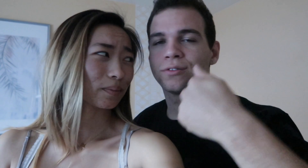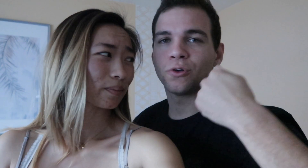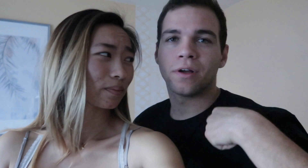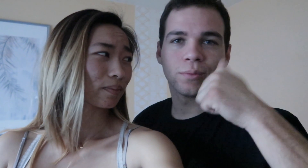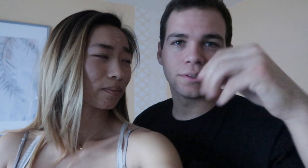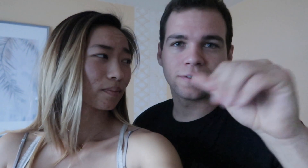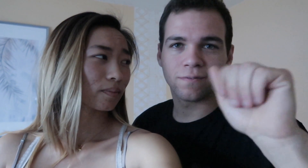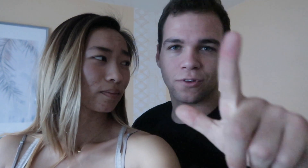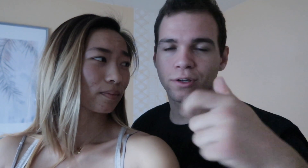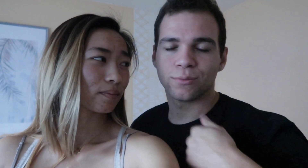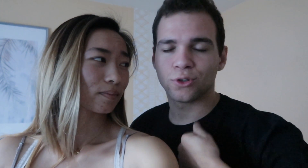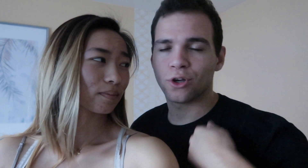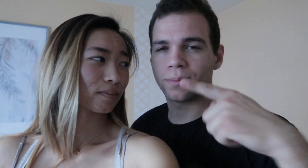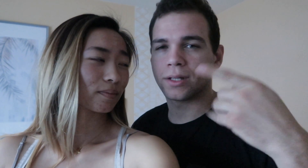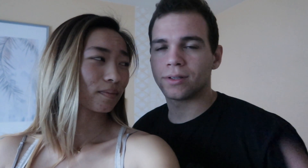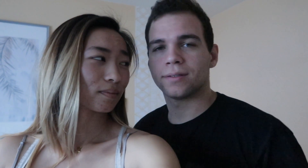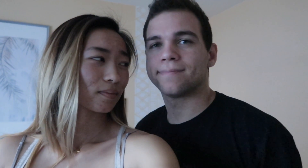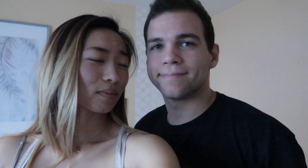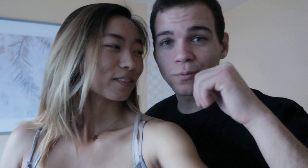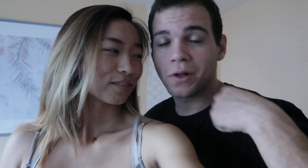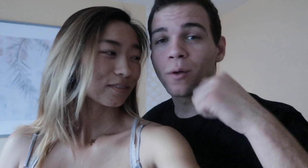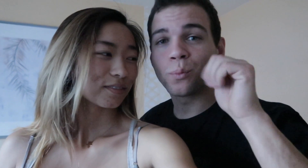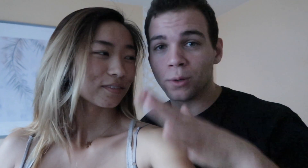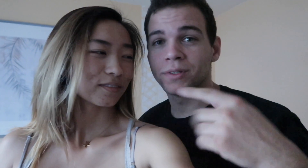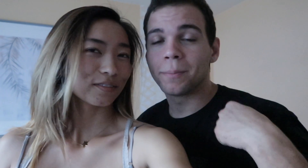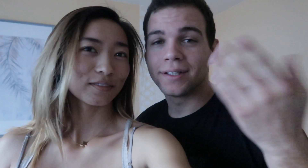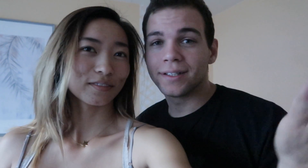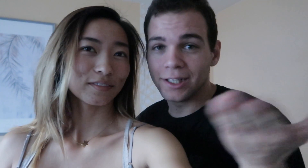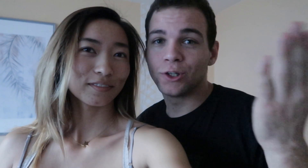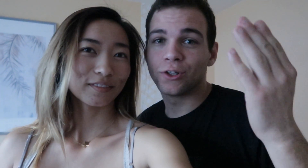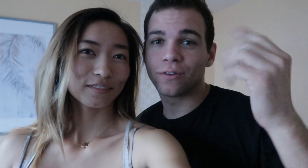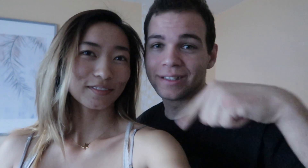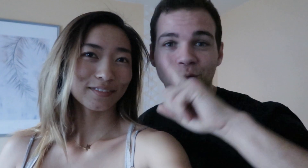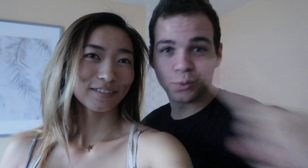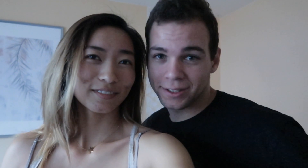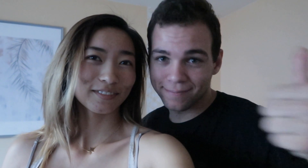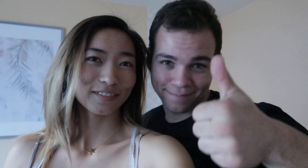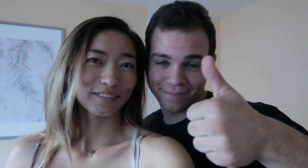yeah sorry I wasn't in the vlog. Sorry about that I promise I'll be here this week!